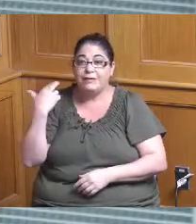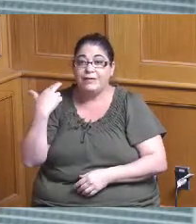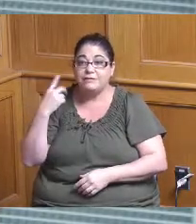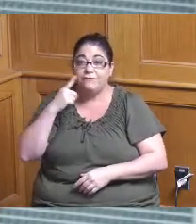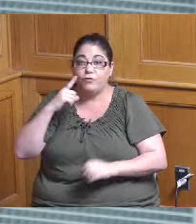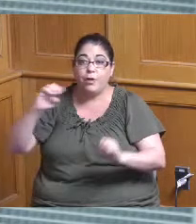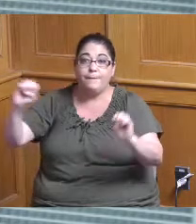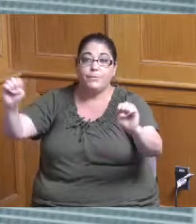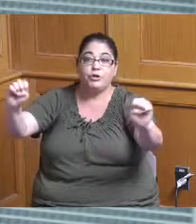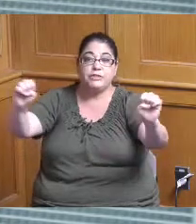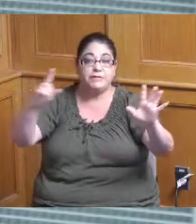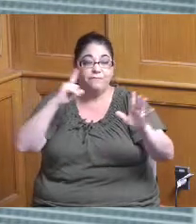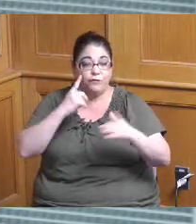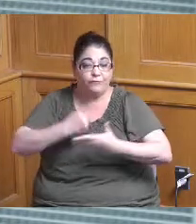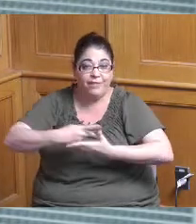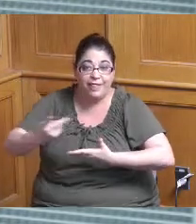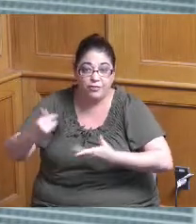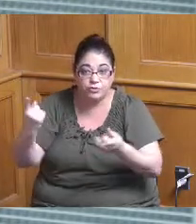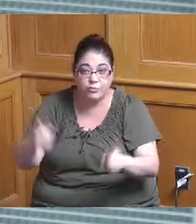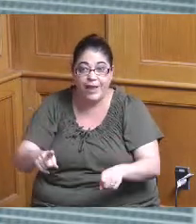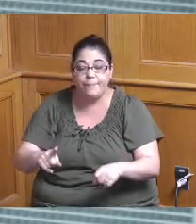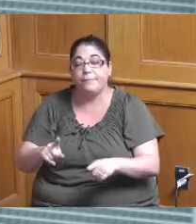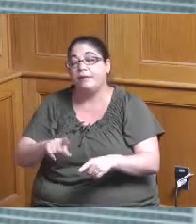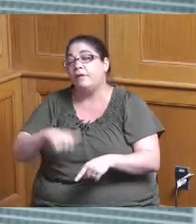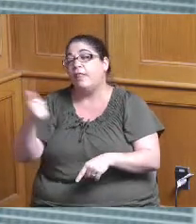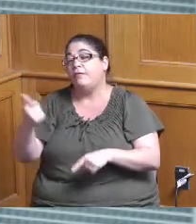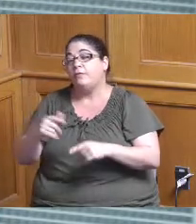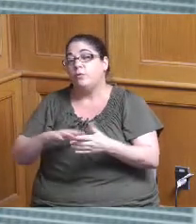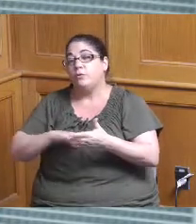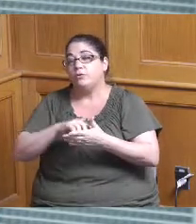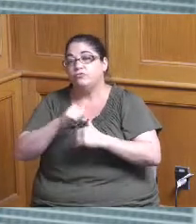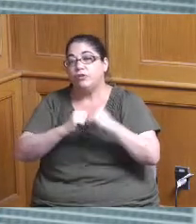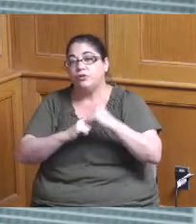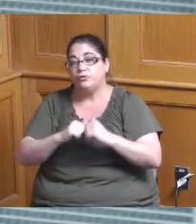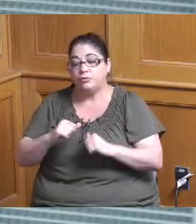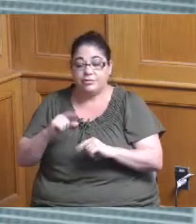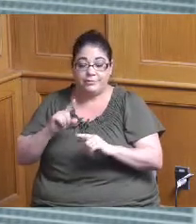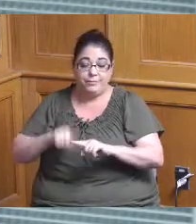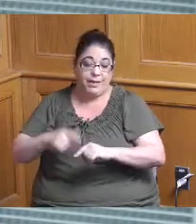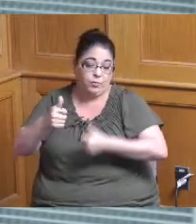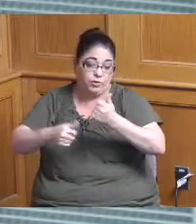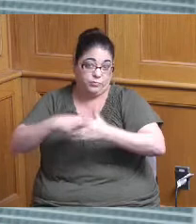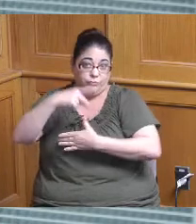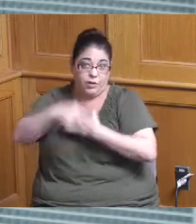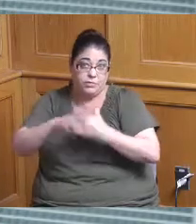for failures in many cases depending on what the project is intended to accomplish or there's you